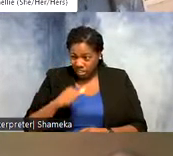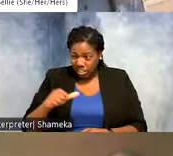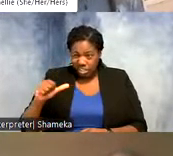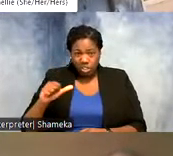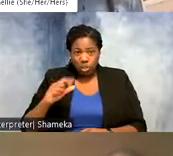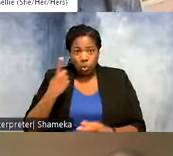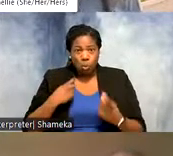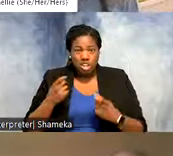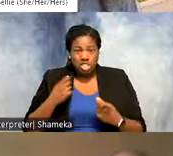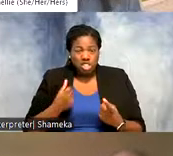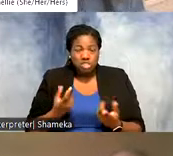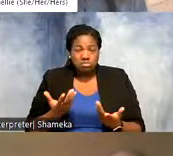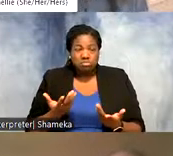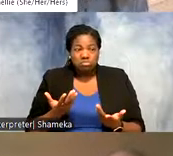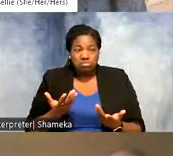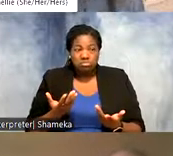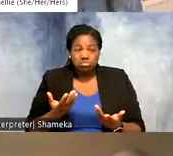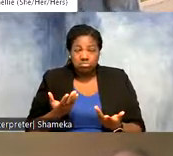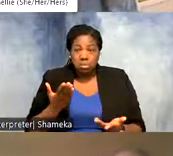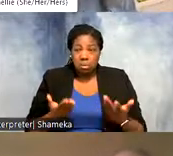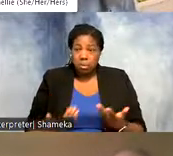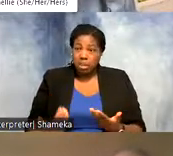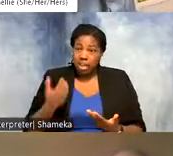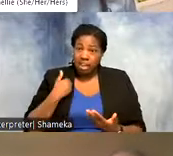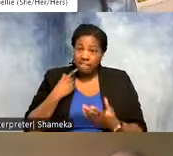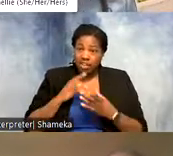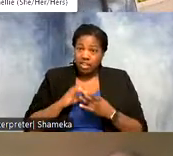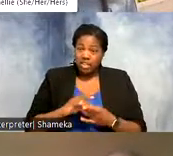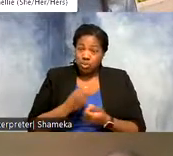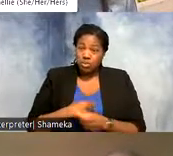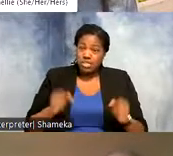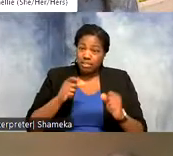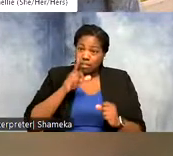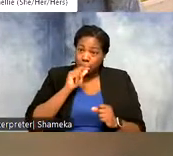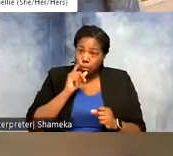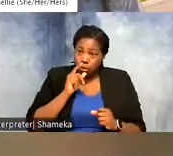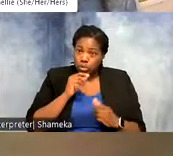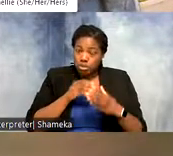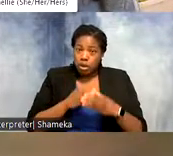a scientist or researcher might have about saving birds and migrating birds, put it in the chat too.